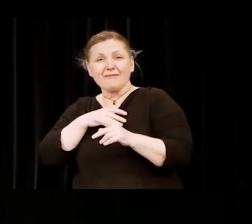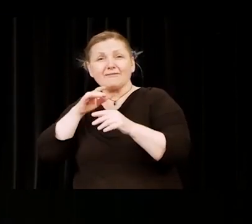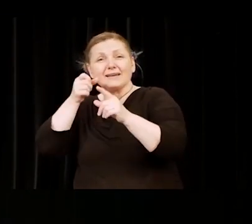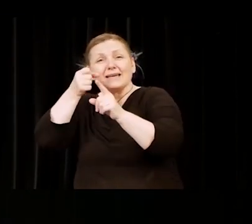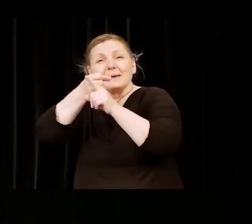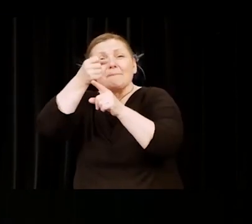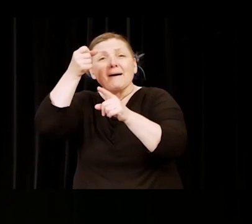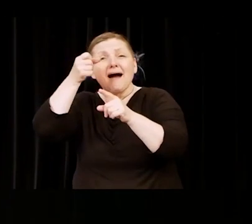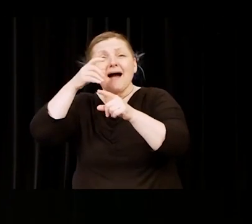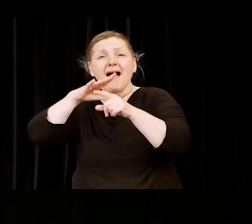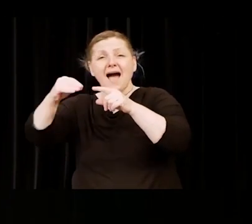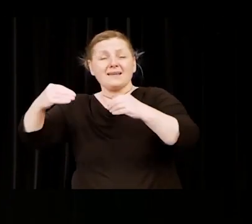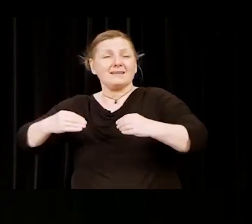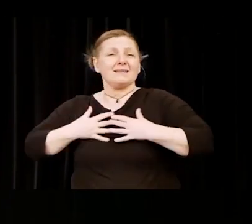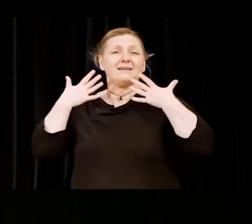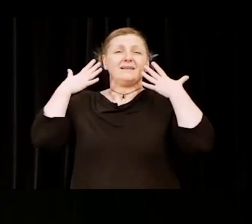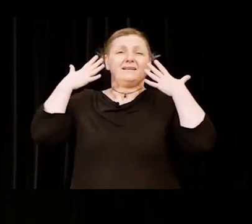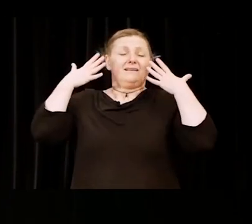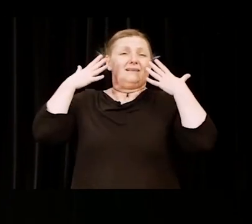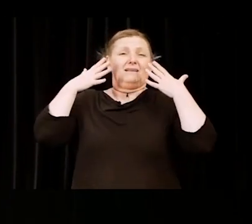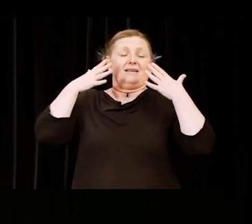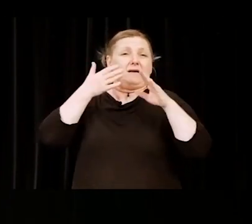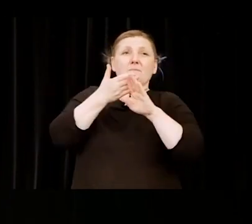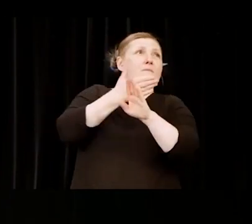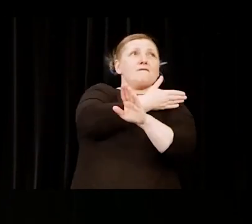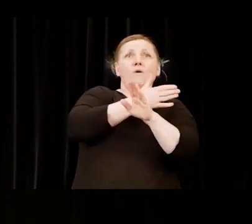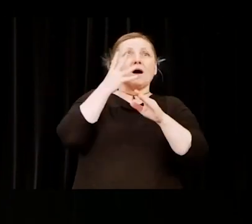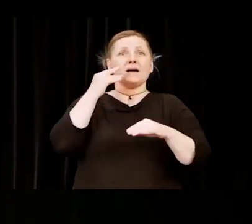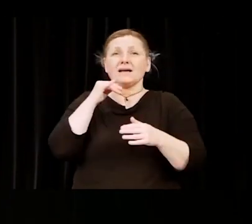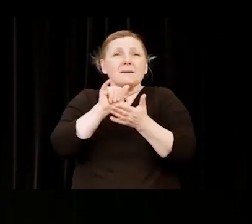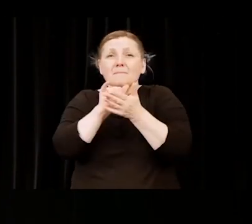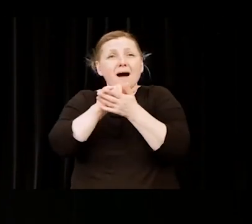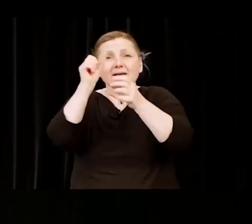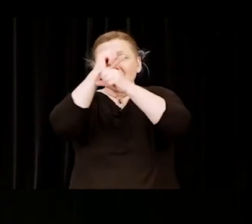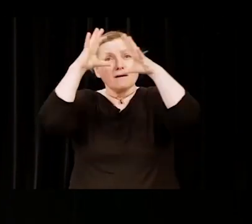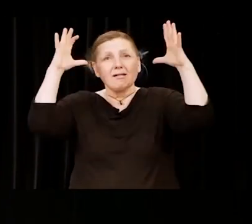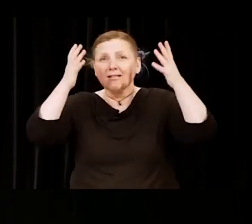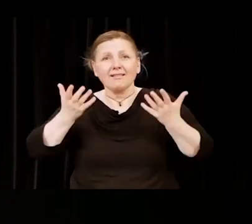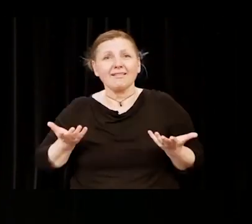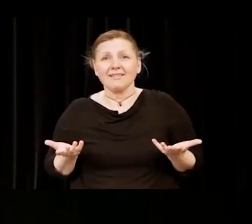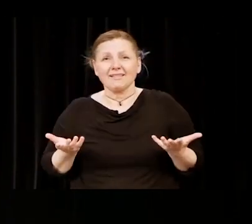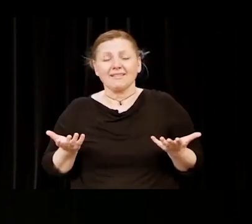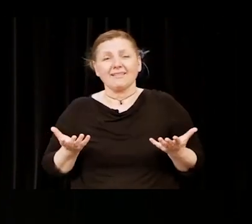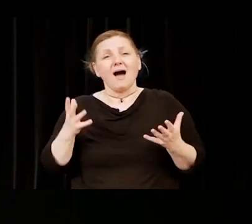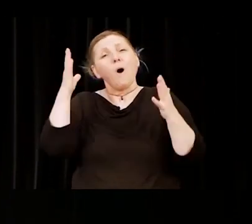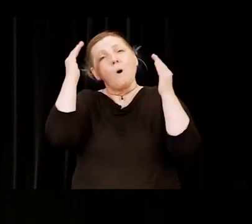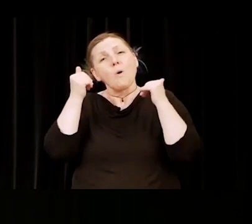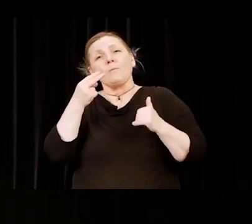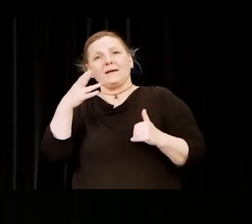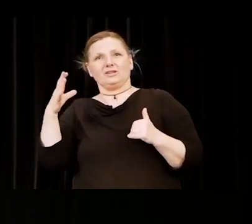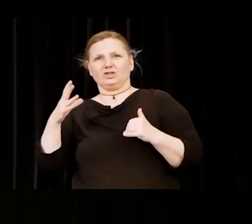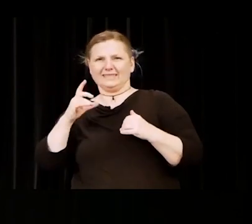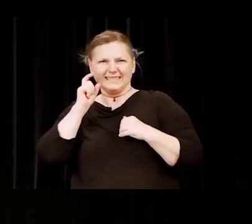And that HCC ignited a spark of learning and provided you with inspiration to pursue your dream.